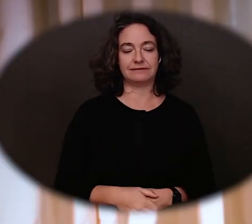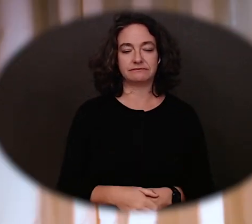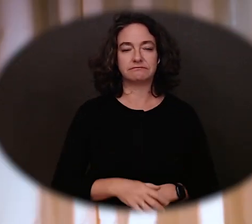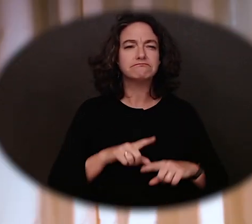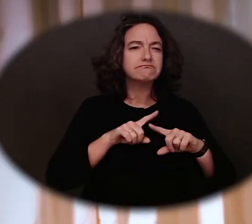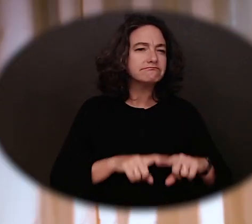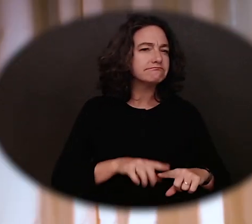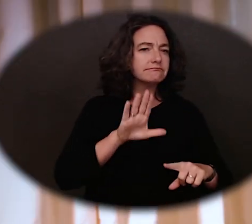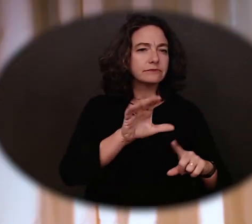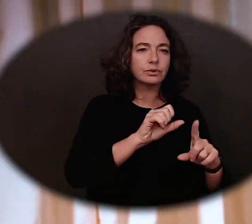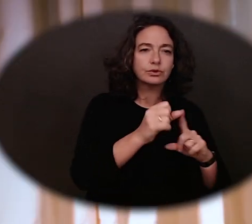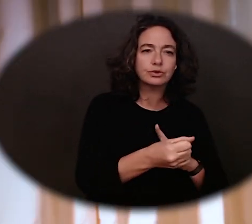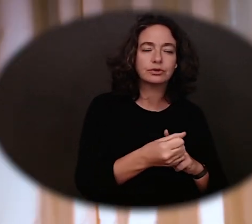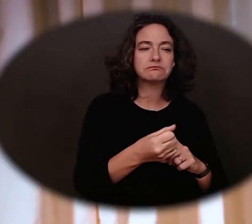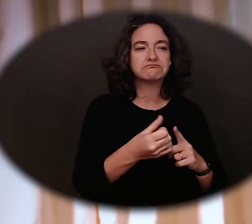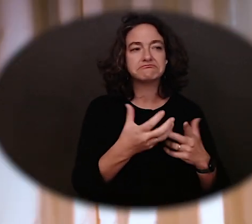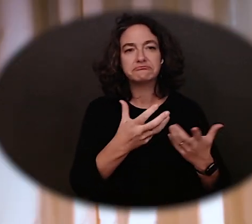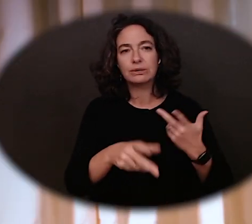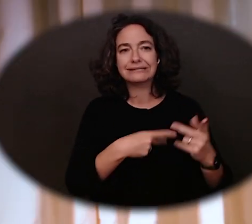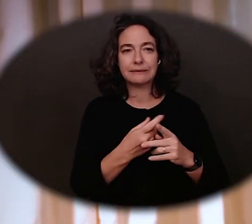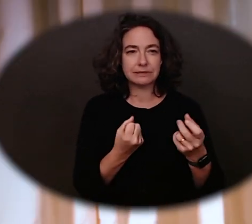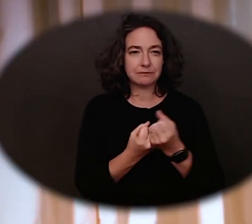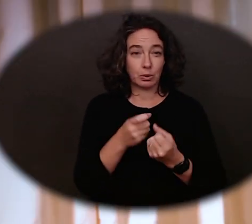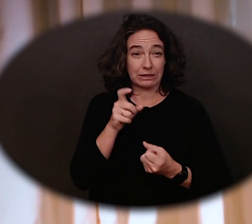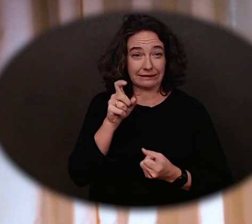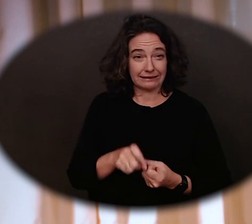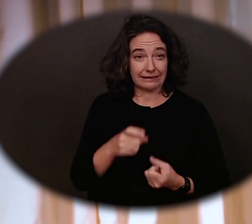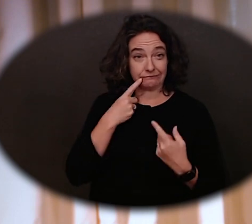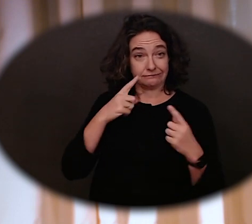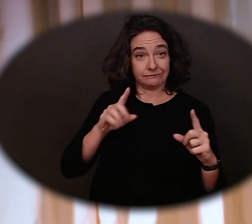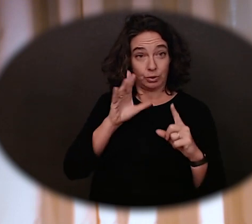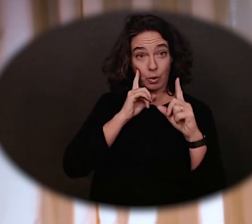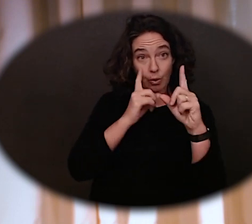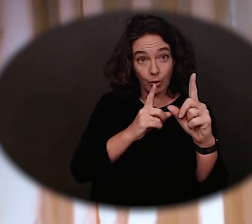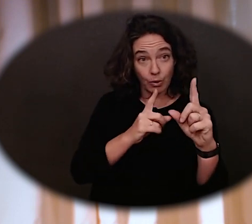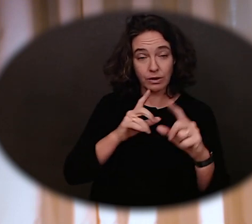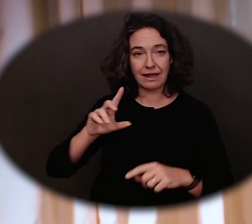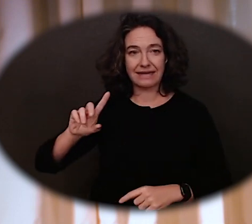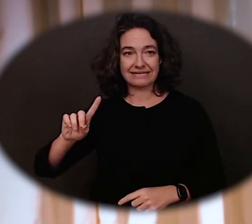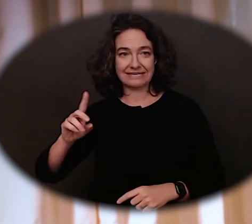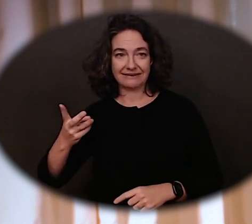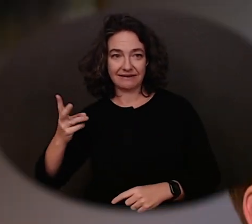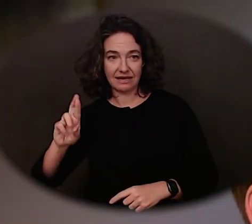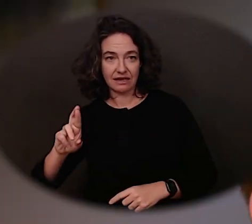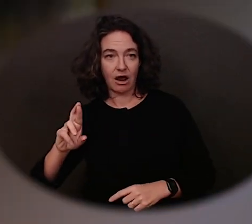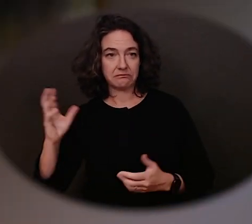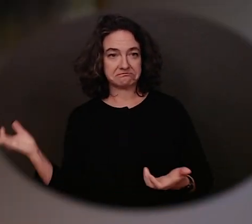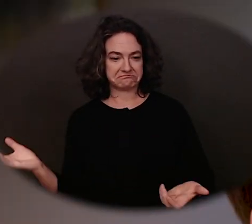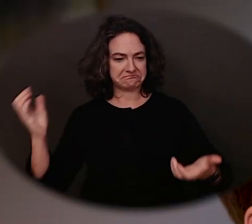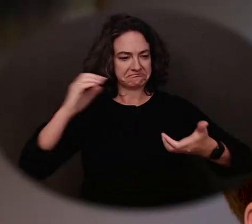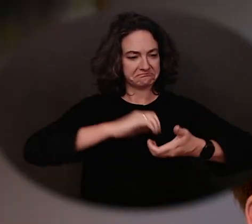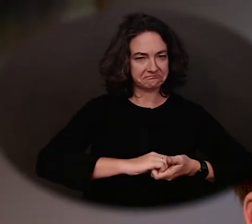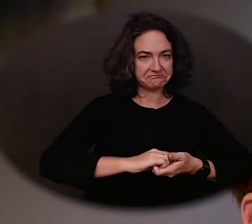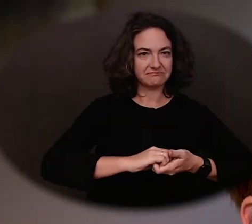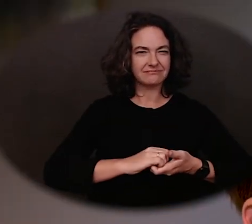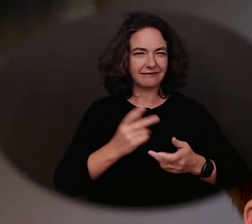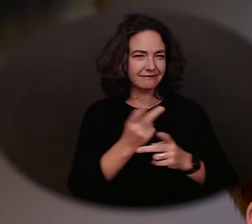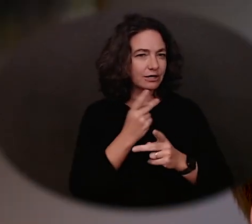and type of support, you need to achieve your employment goal, DVR will partner with you to identify: the right combination of services,